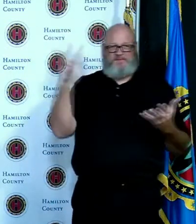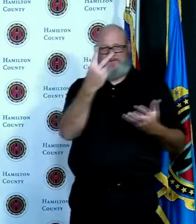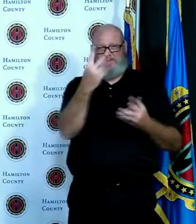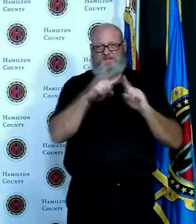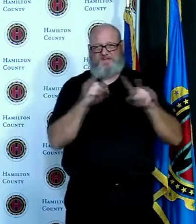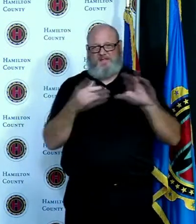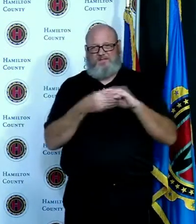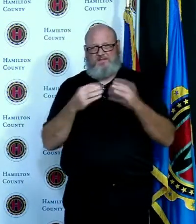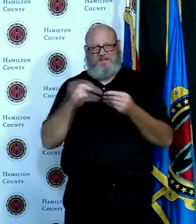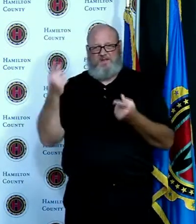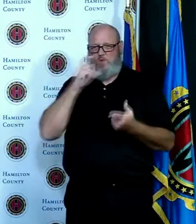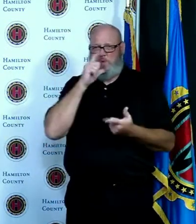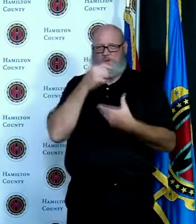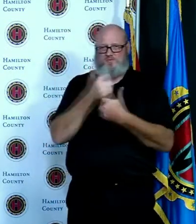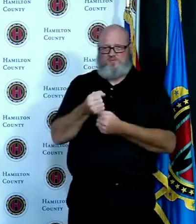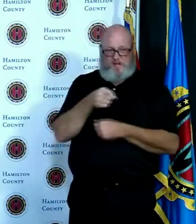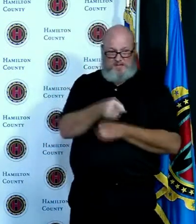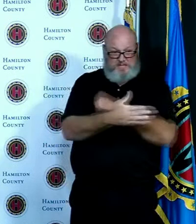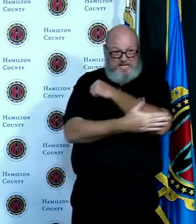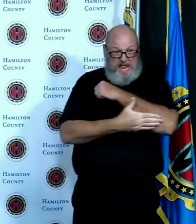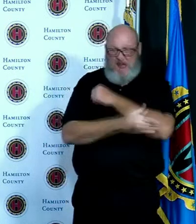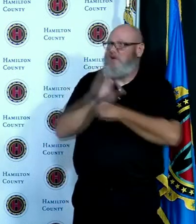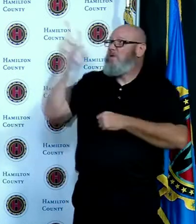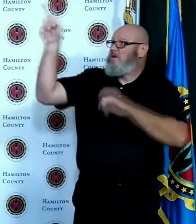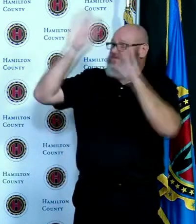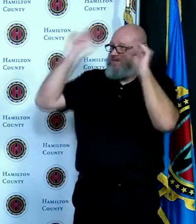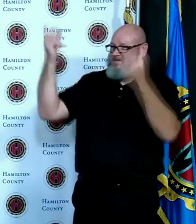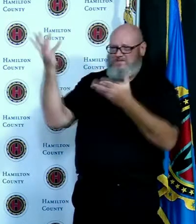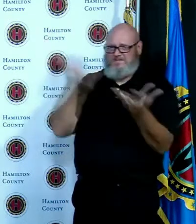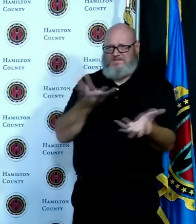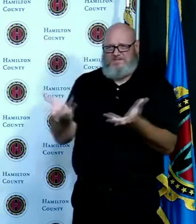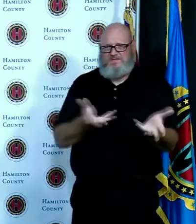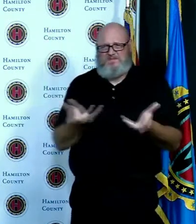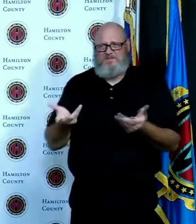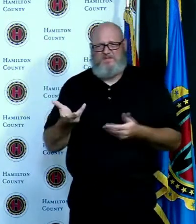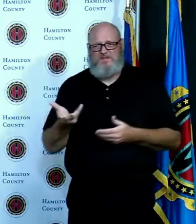when when you've got someone saying masks are not very important and they're not wearing them